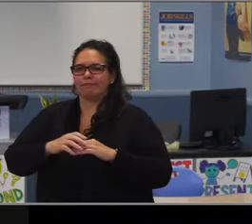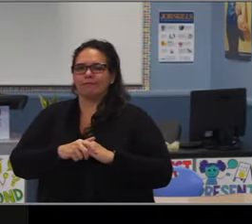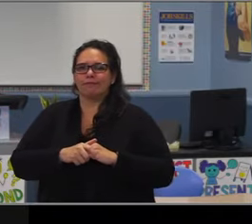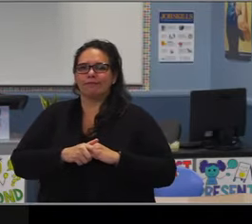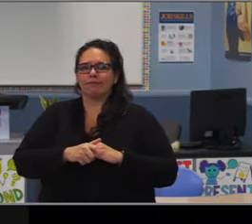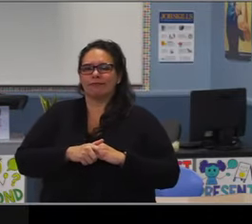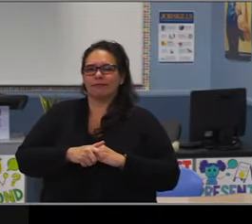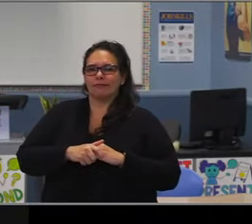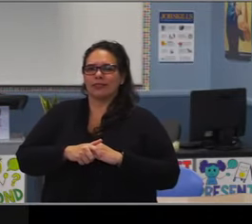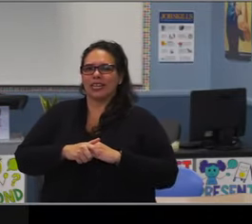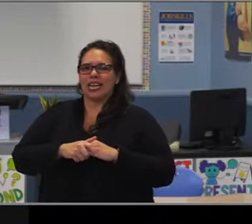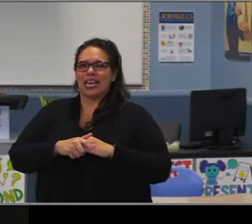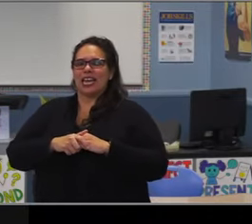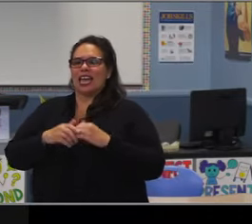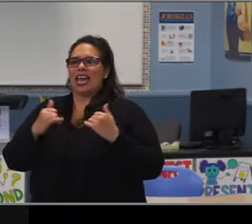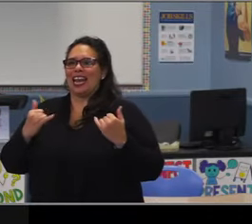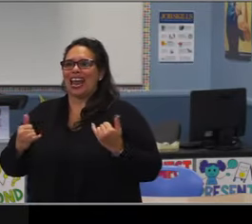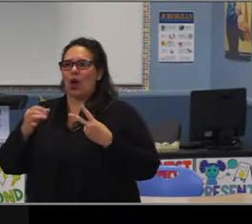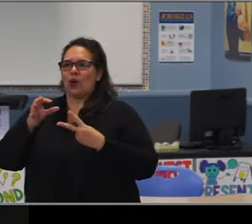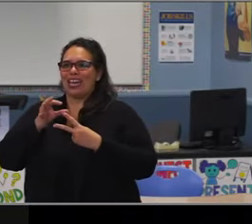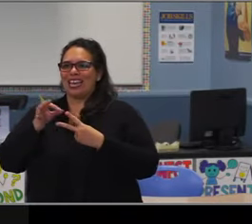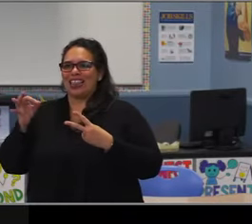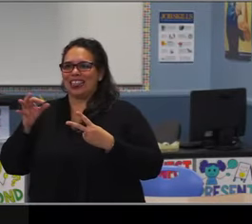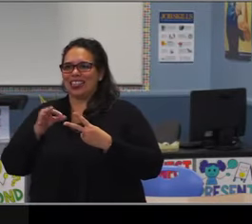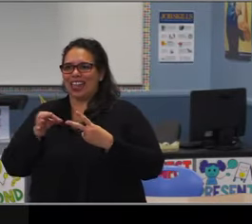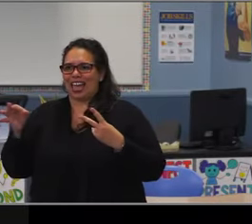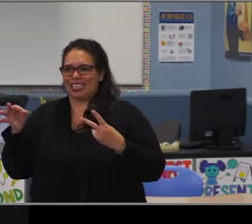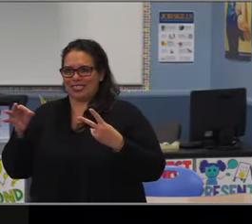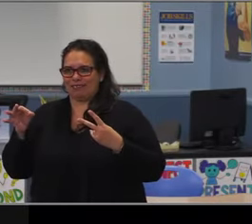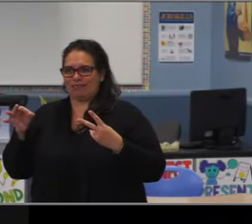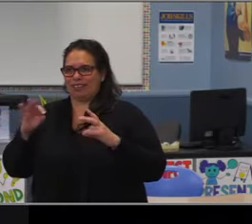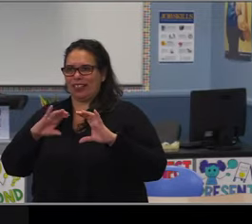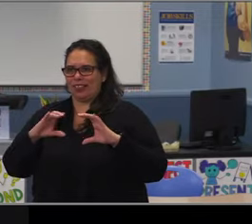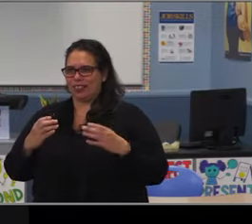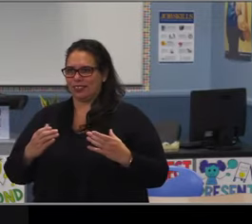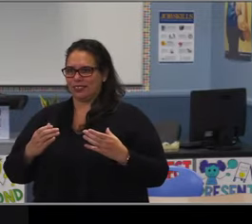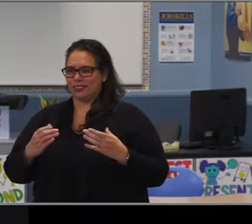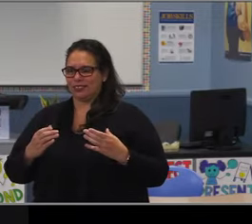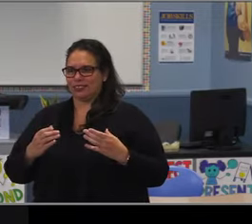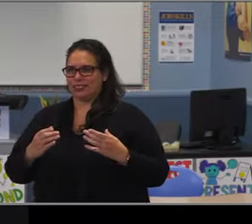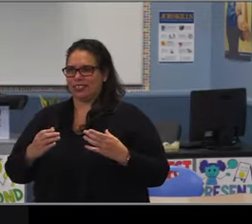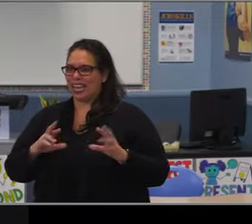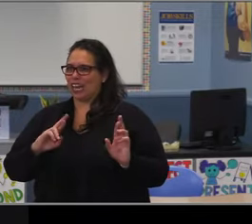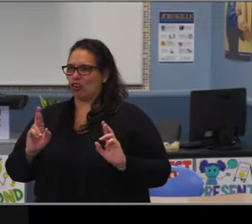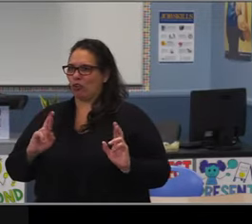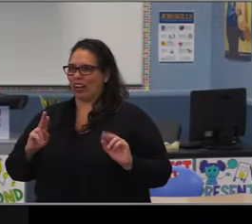elementary pedagogy, elementary supports. The second is really how do we provide